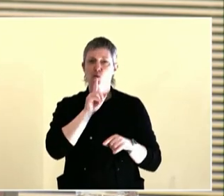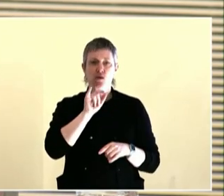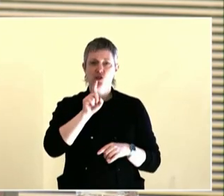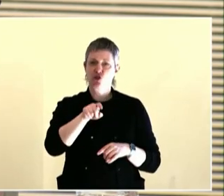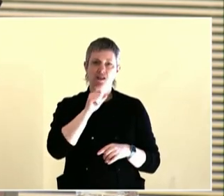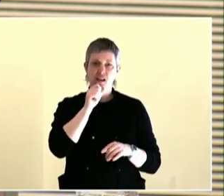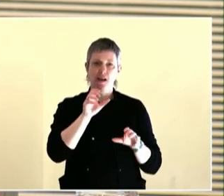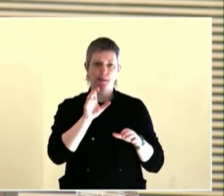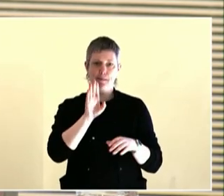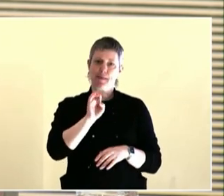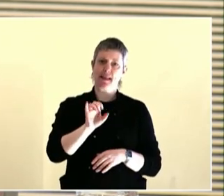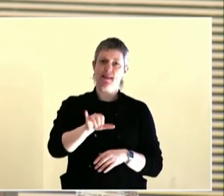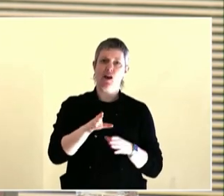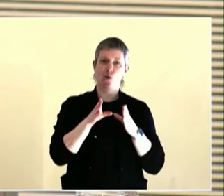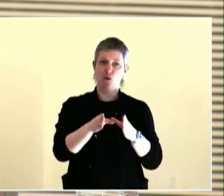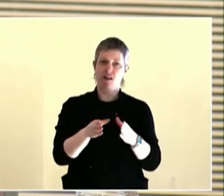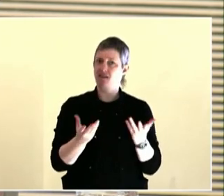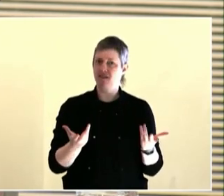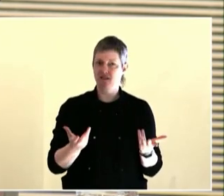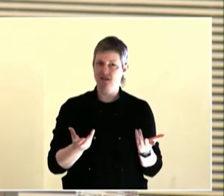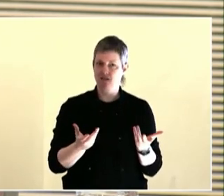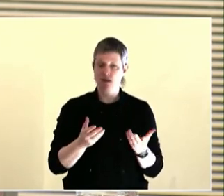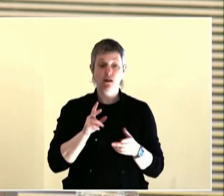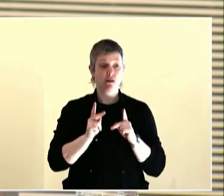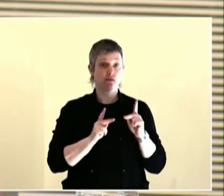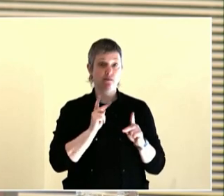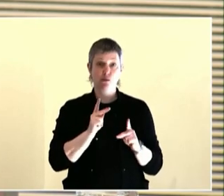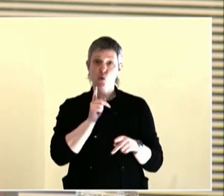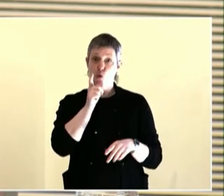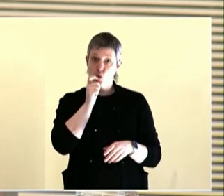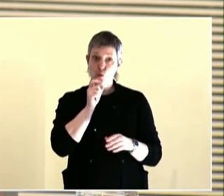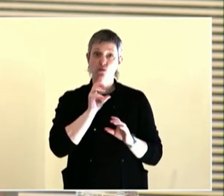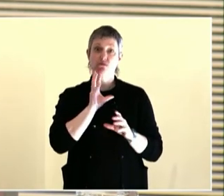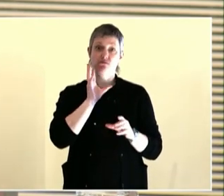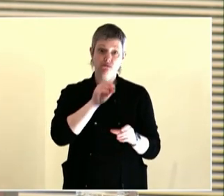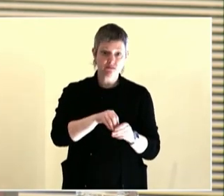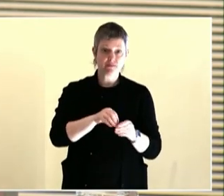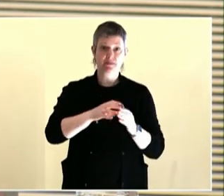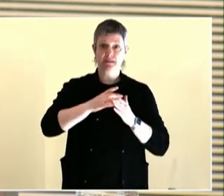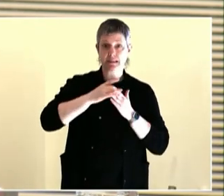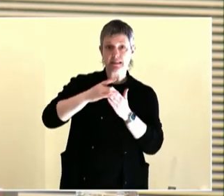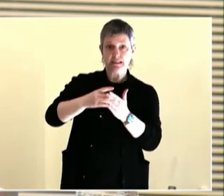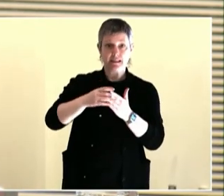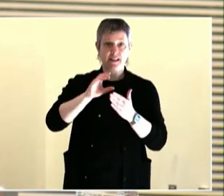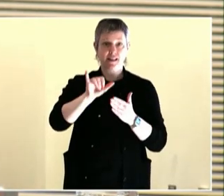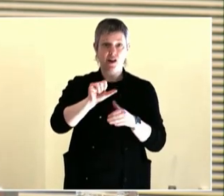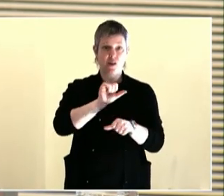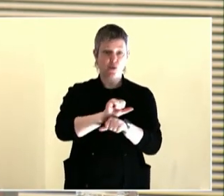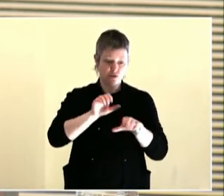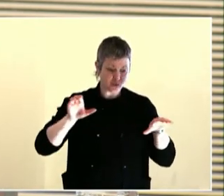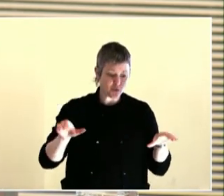they're, you know, they're -- there's language issues, there's income issues, there's issues of